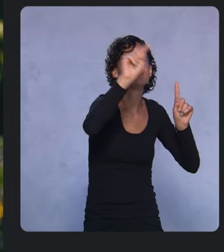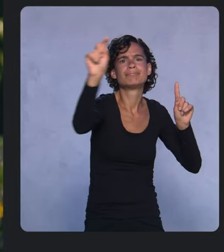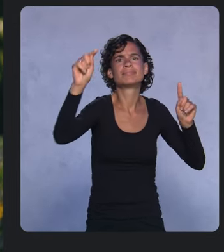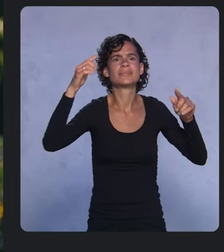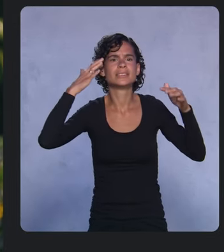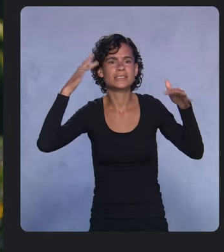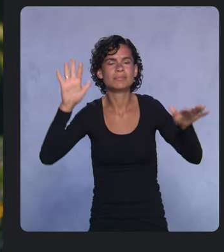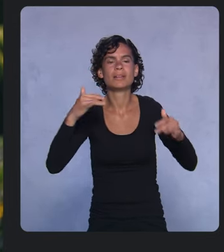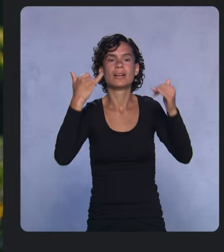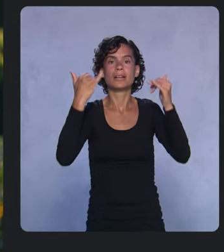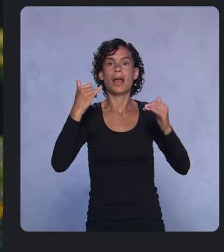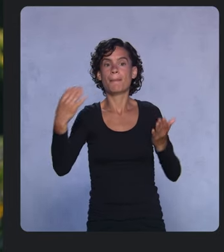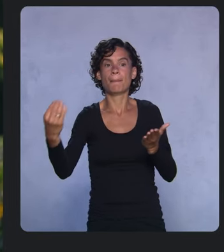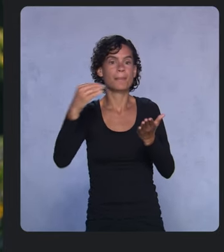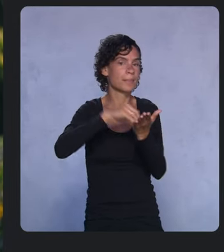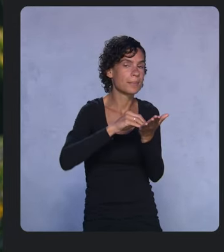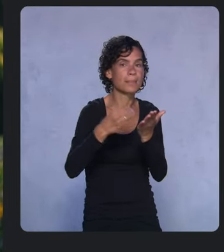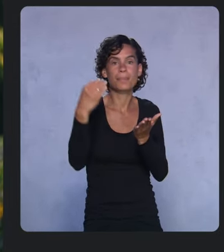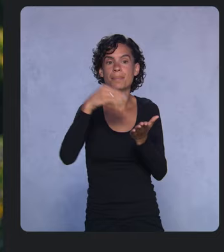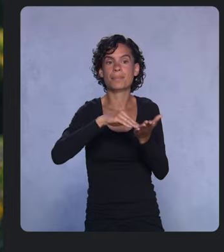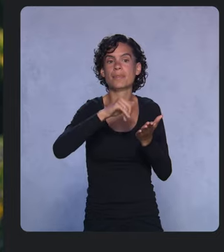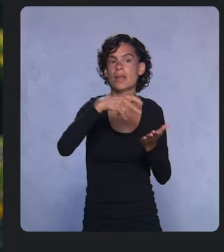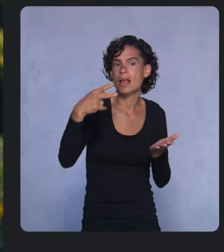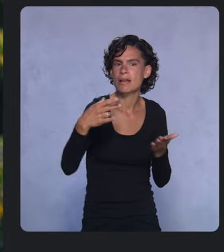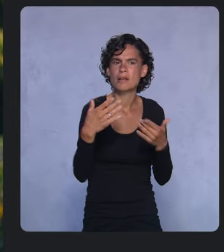To make it easy to integrate a model into your Android app,